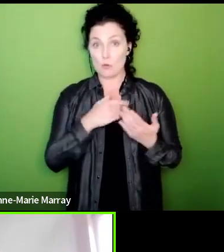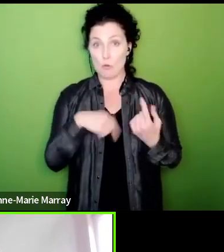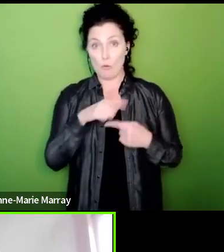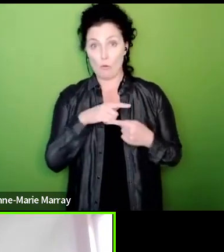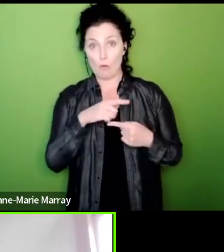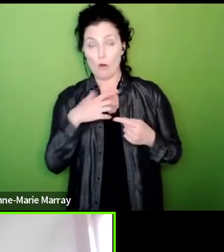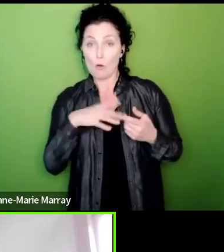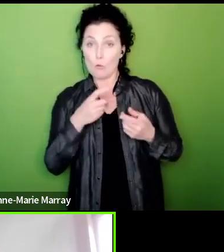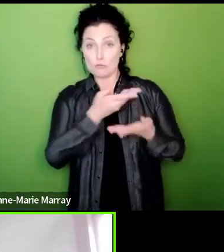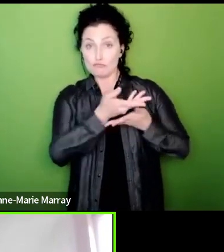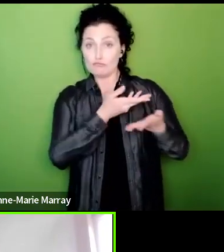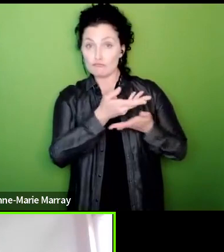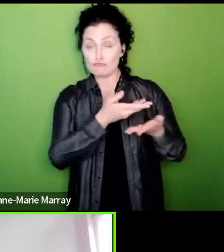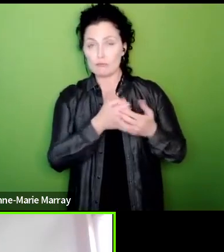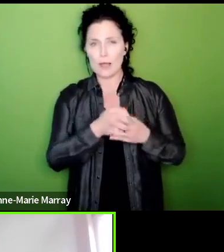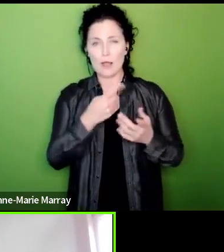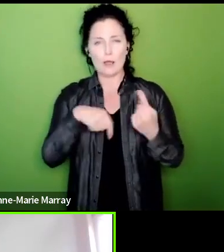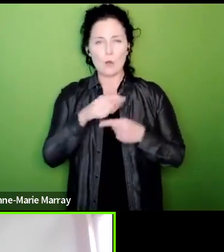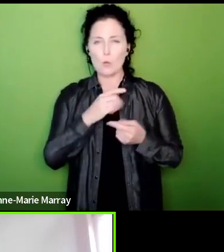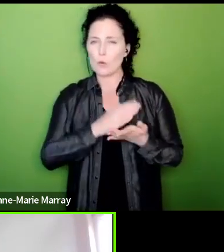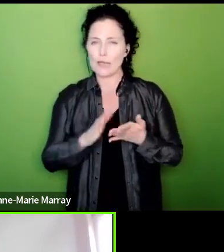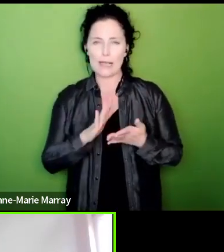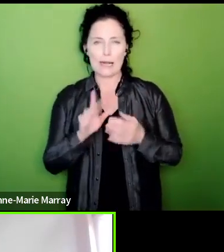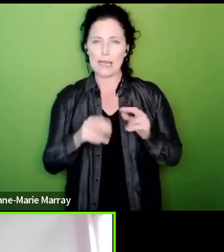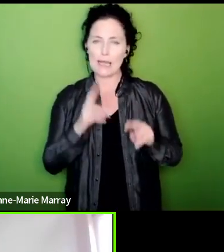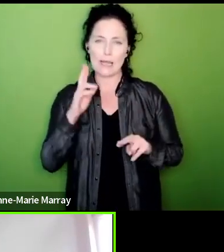who have been covered in this ballot whether they've breached a threshold or not so that's